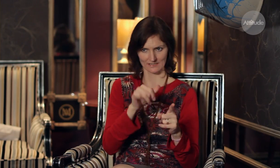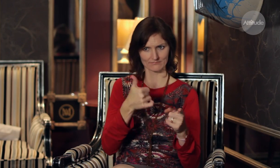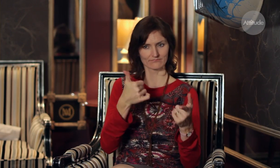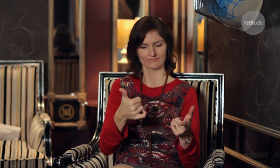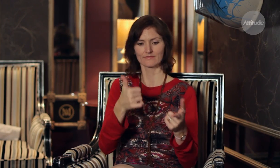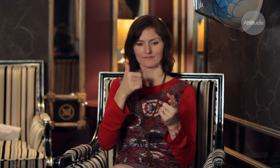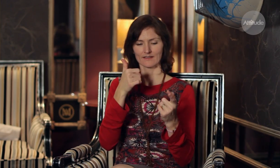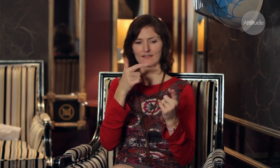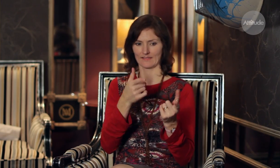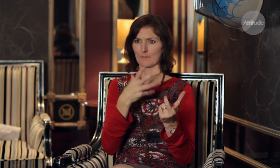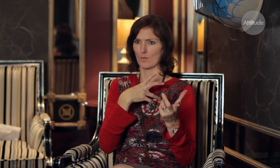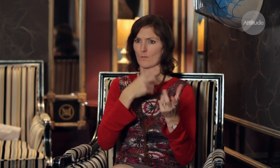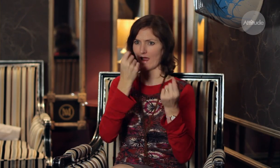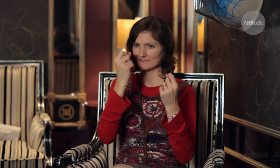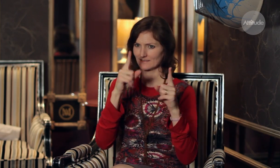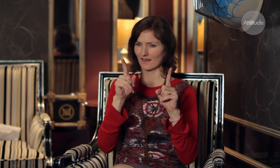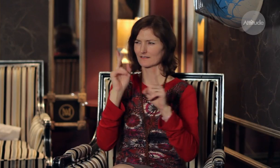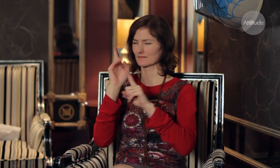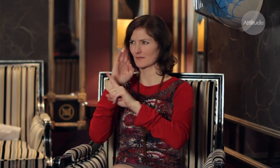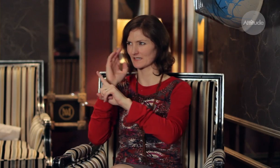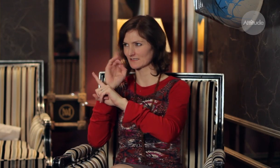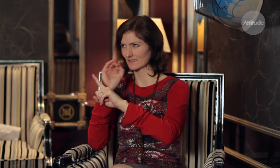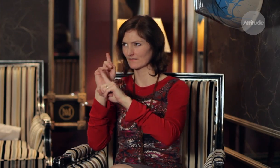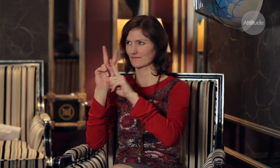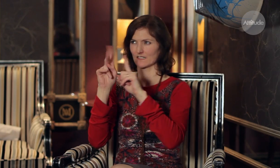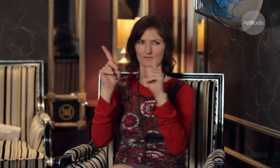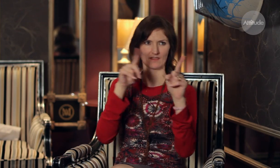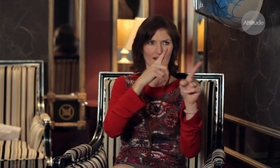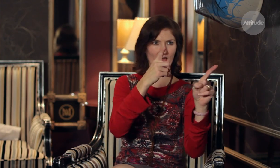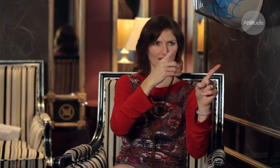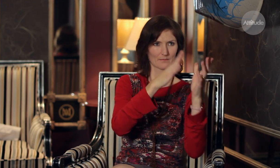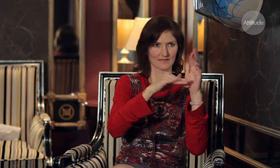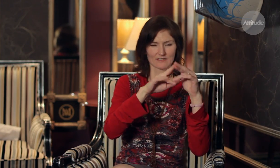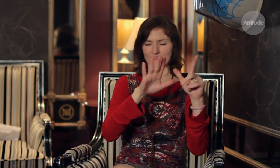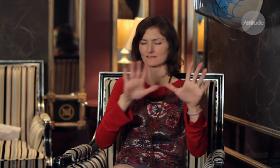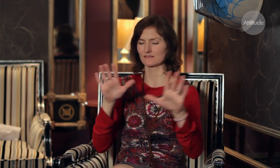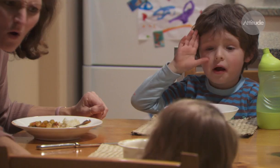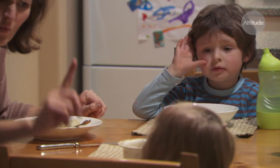the understanding that their parents are different – mum’s deaf and signs and dad’s not.